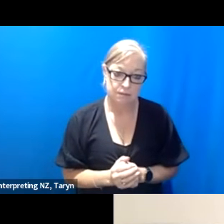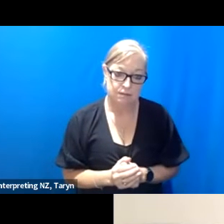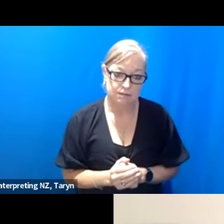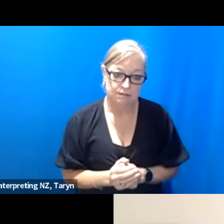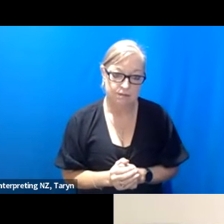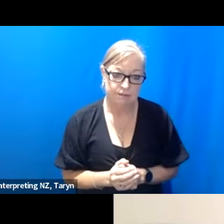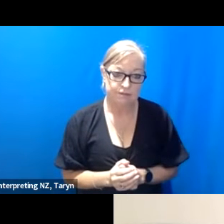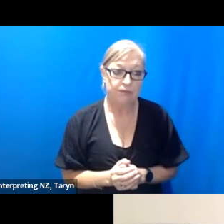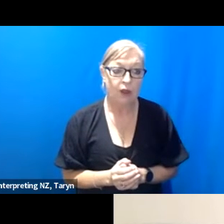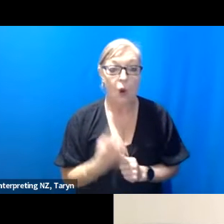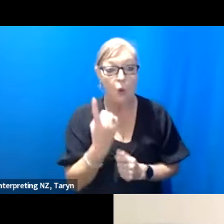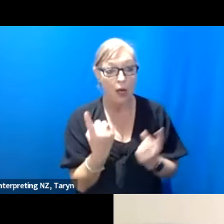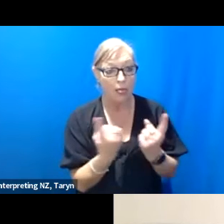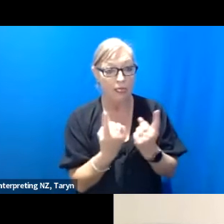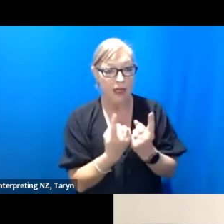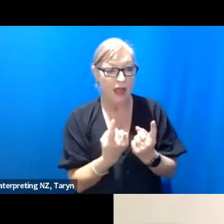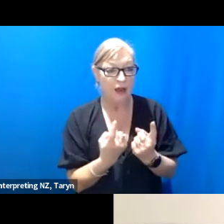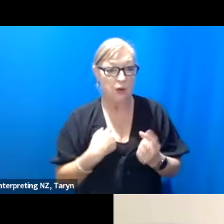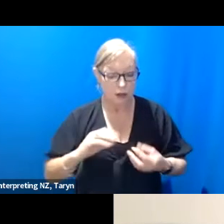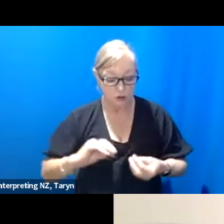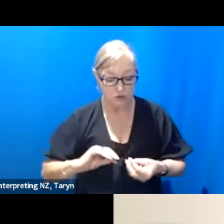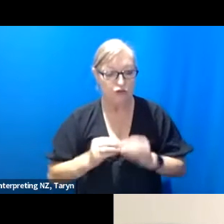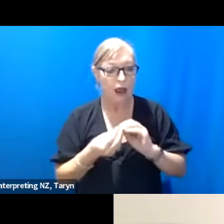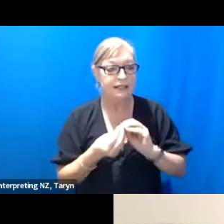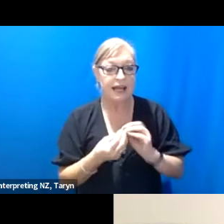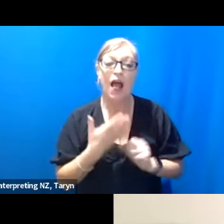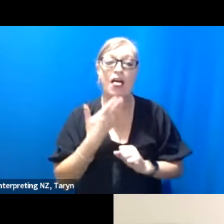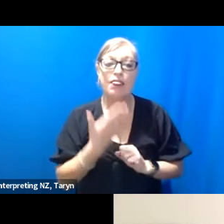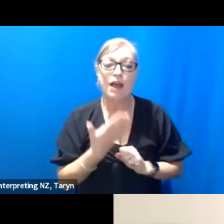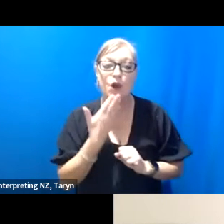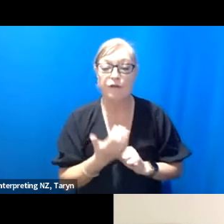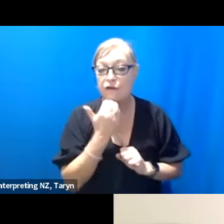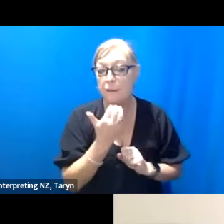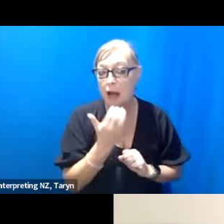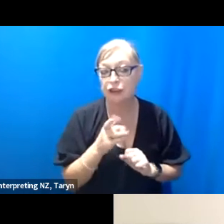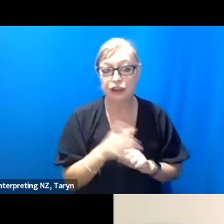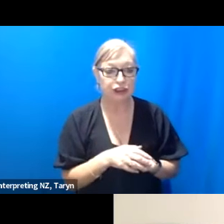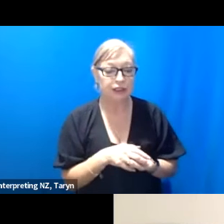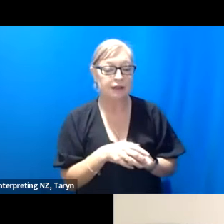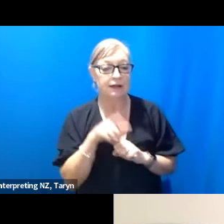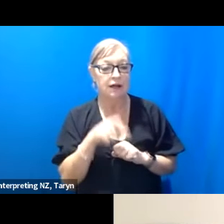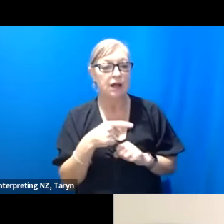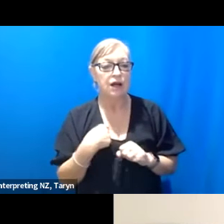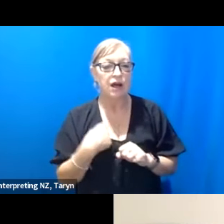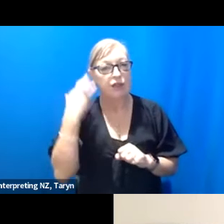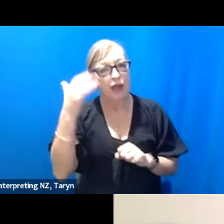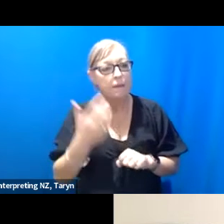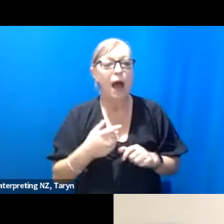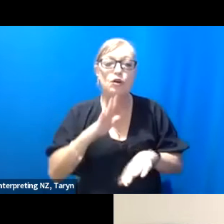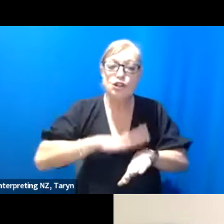You Very Much that was kind of a bit about time as care, was also about the idea of like how might I-